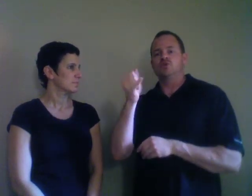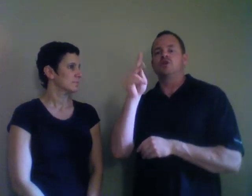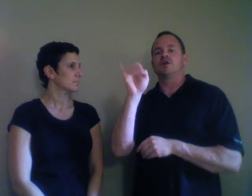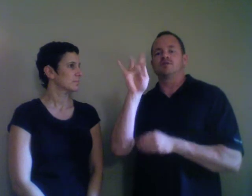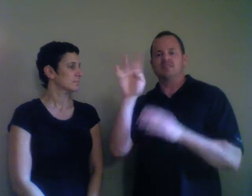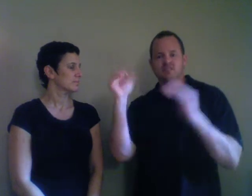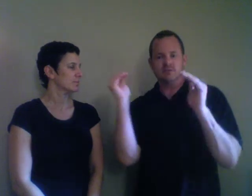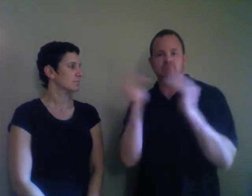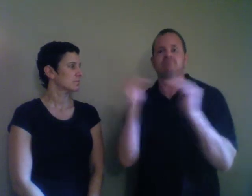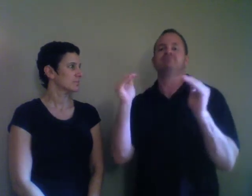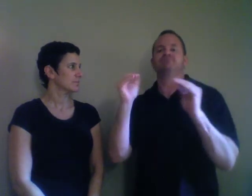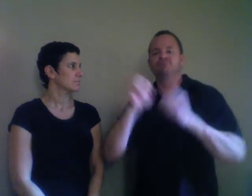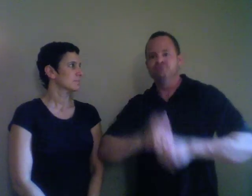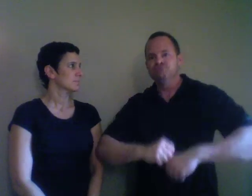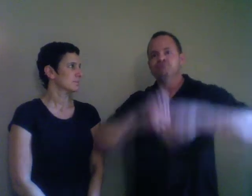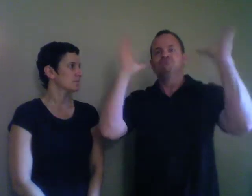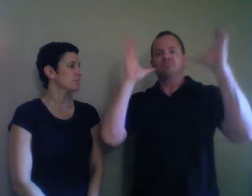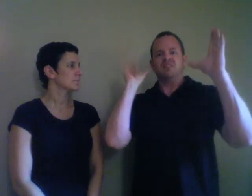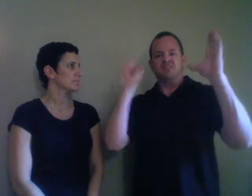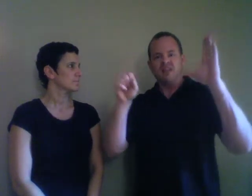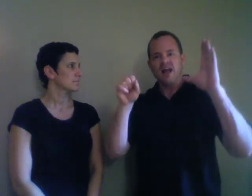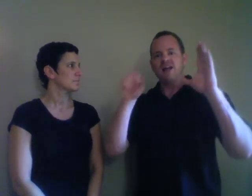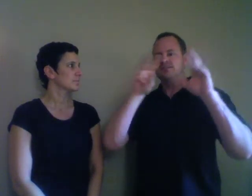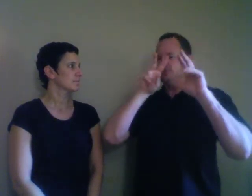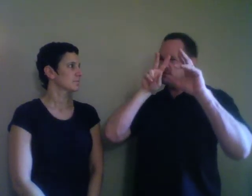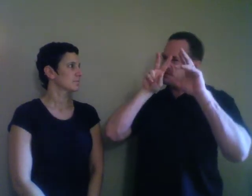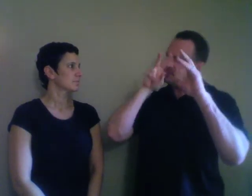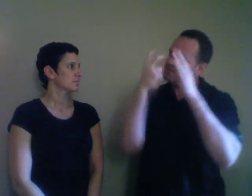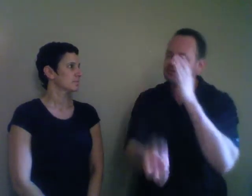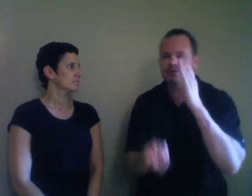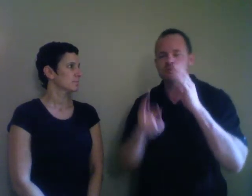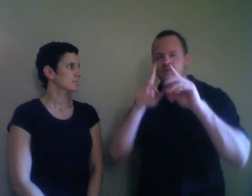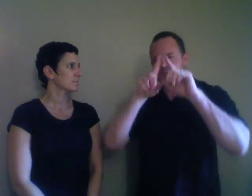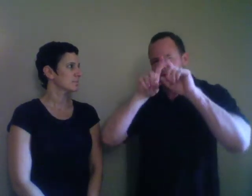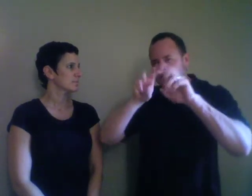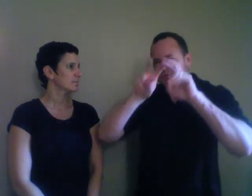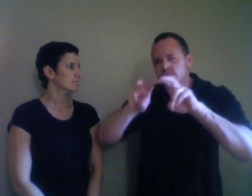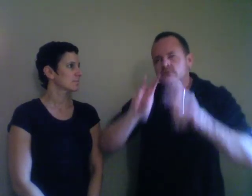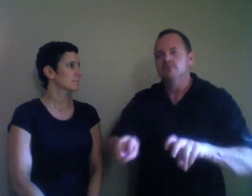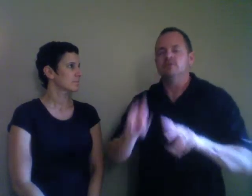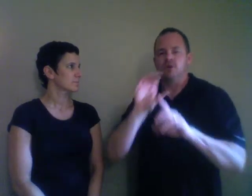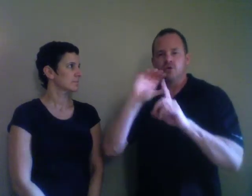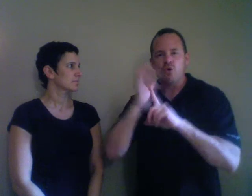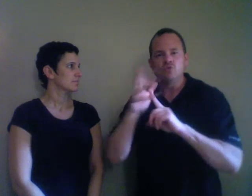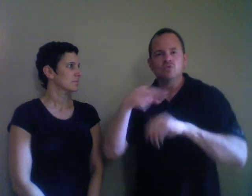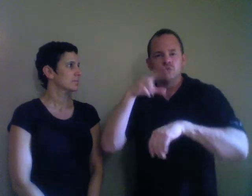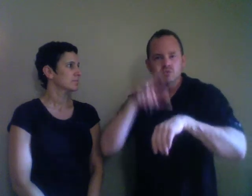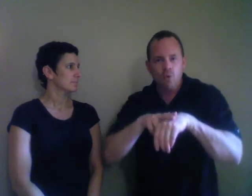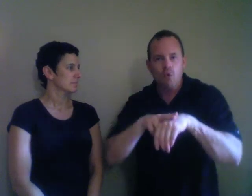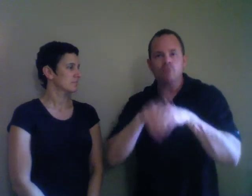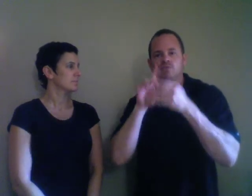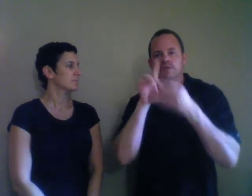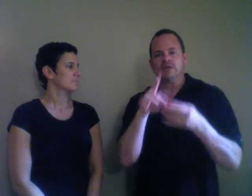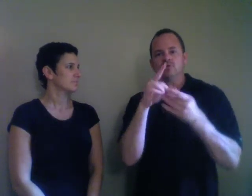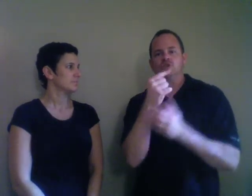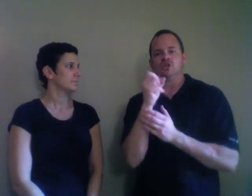gender and sexual orientation, which will allow participants to better perceive the impact